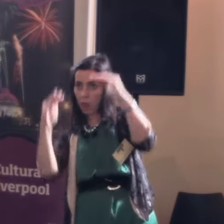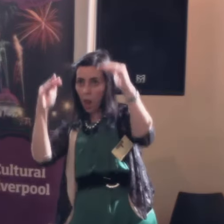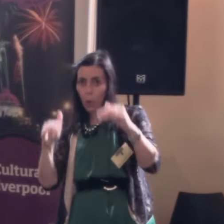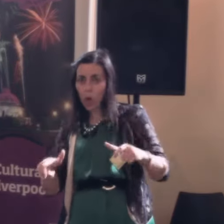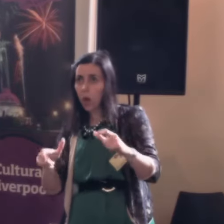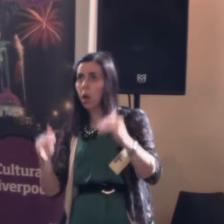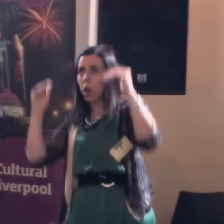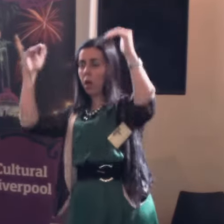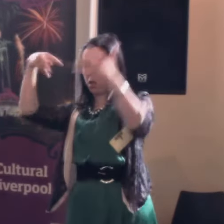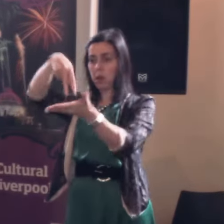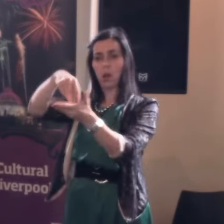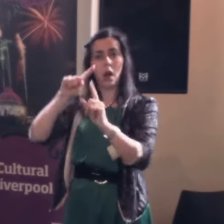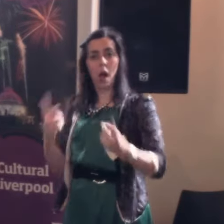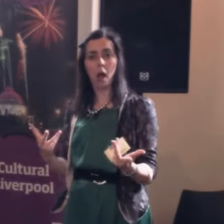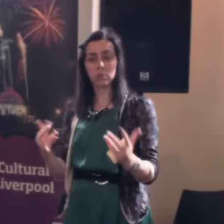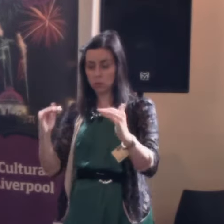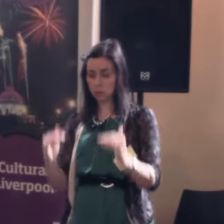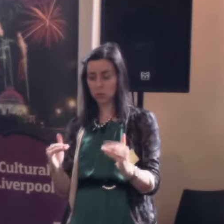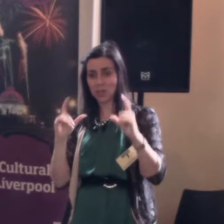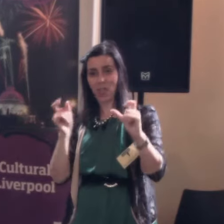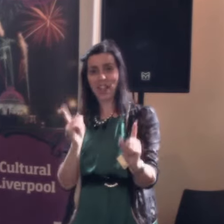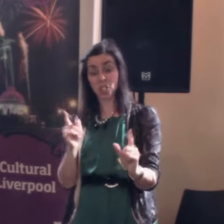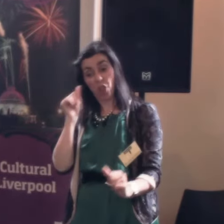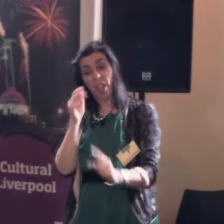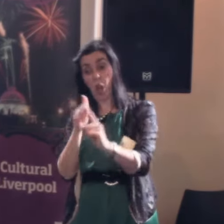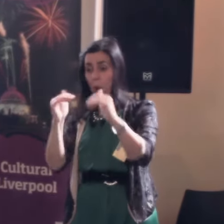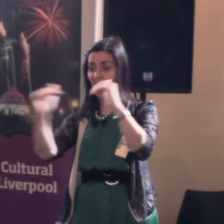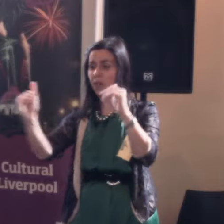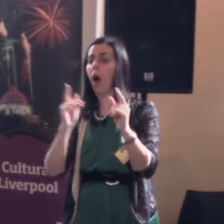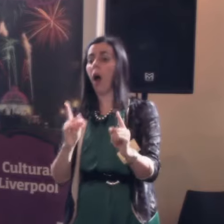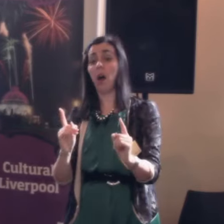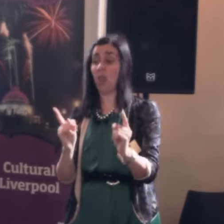I can't reach any higher, and they spot the photographs But it's the way of the world